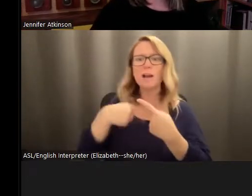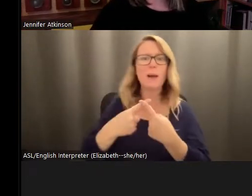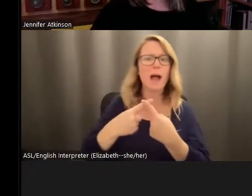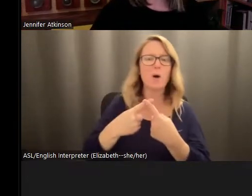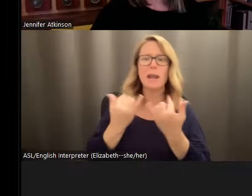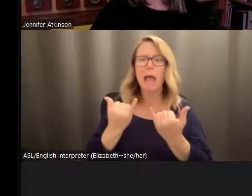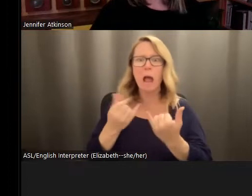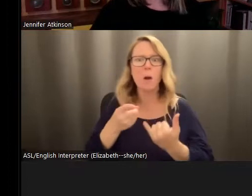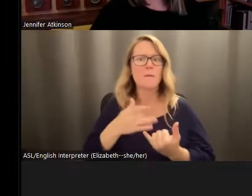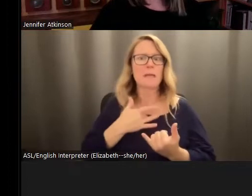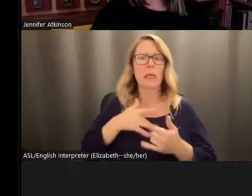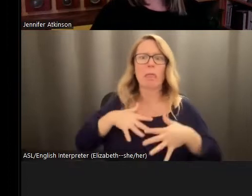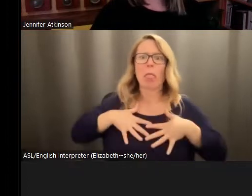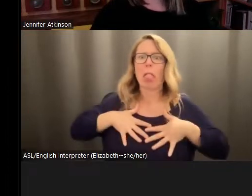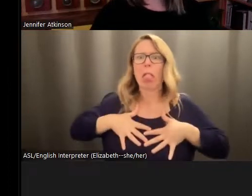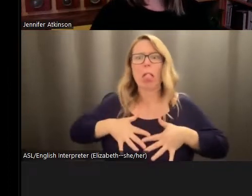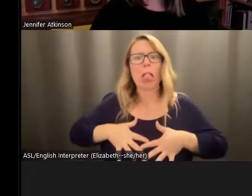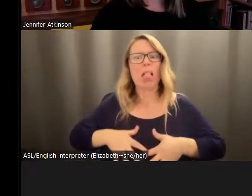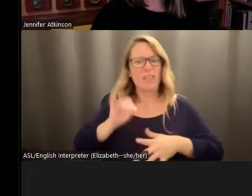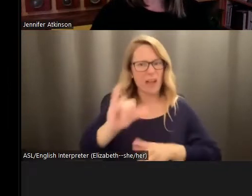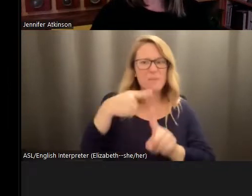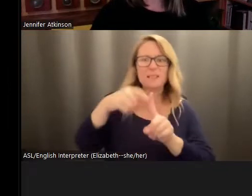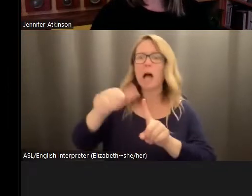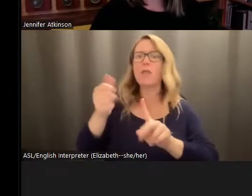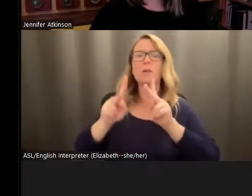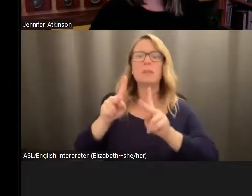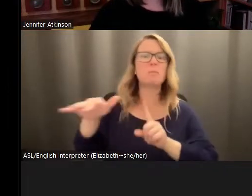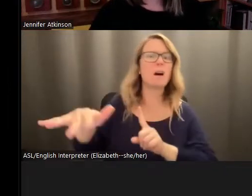feeling, along with many other people out there who see that